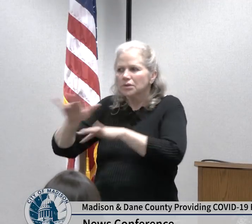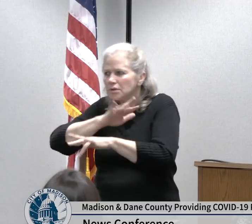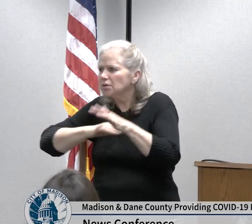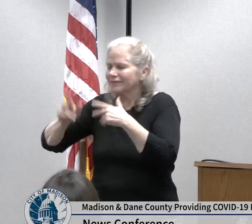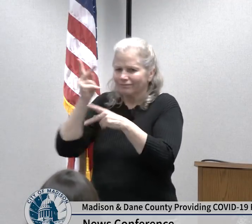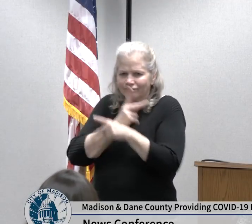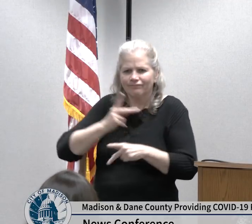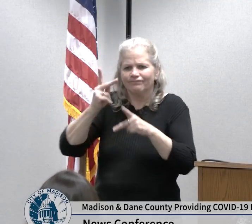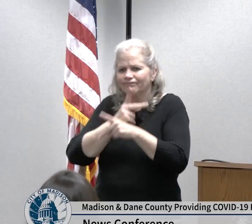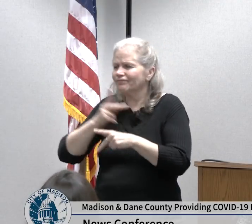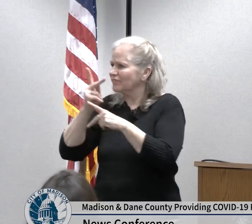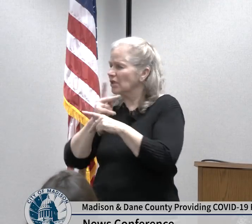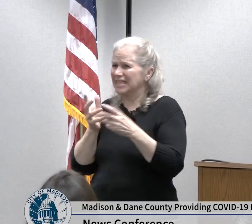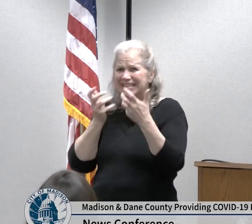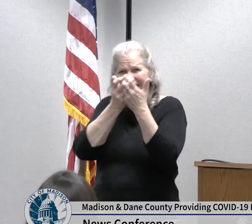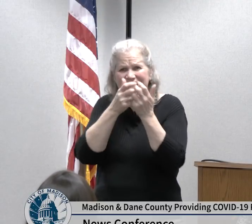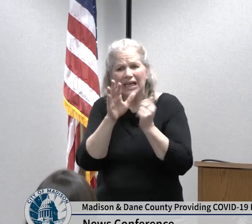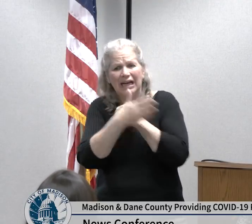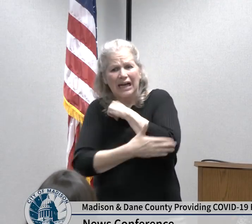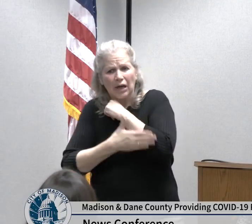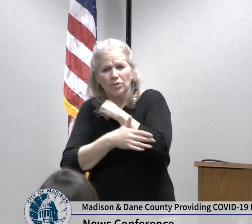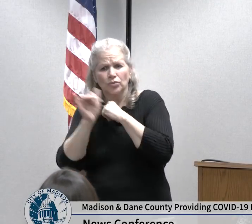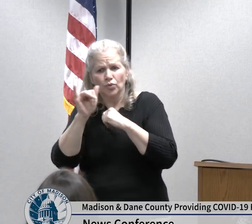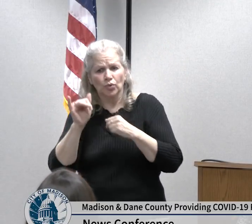group of community partners including the hospitals that are